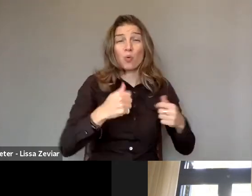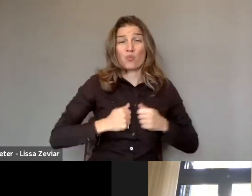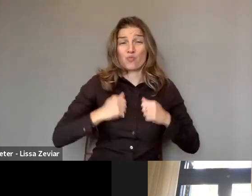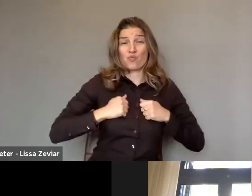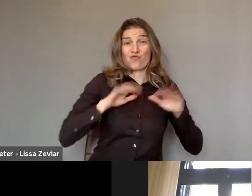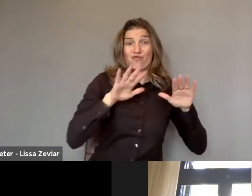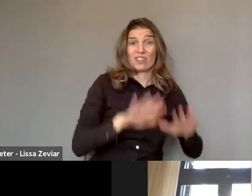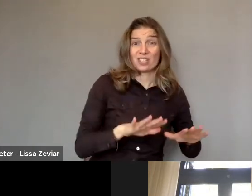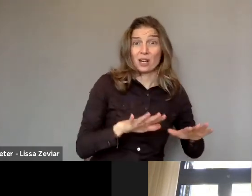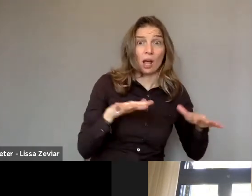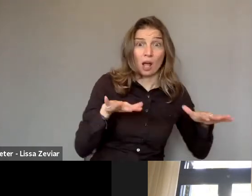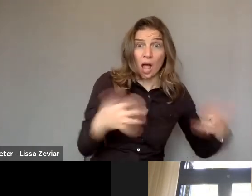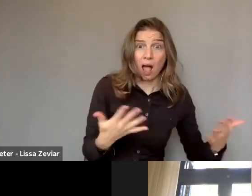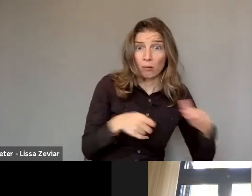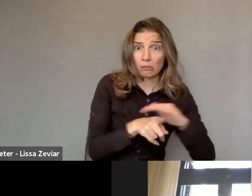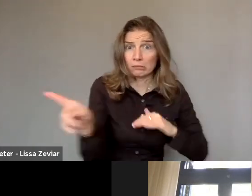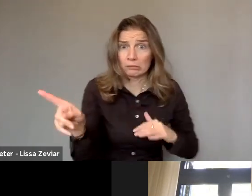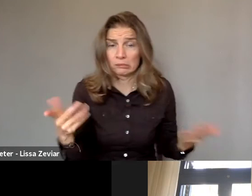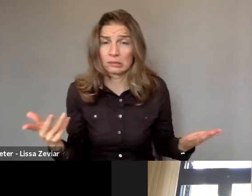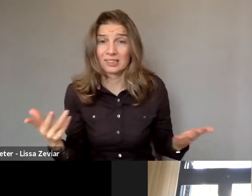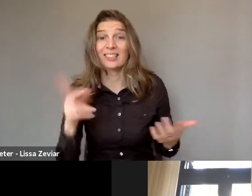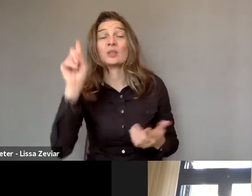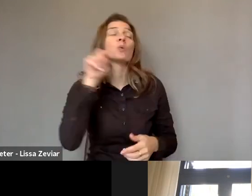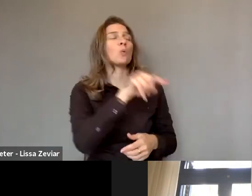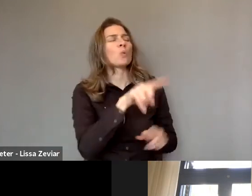and making sure their fundamental rights are being respected.